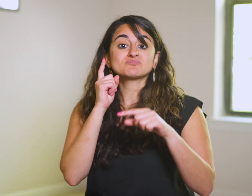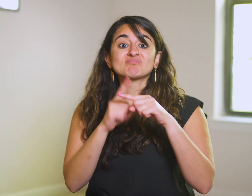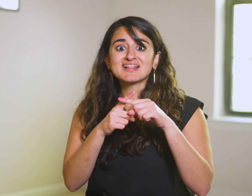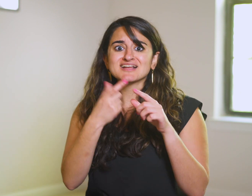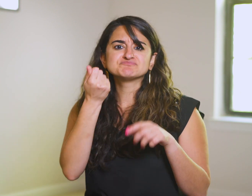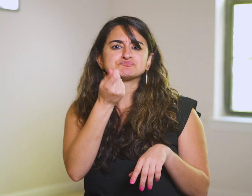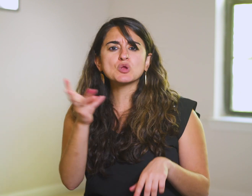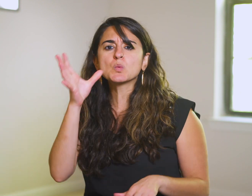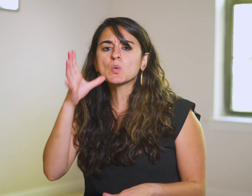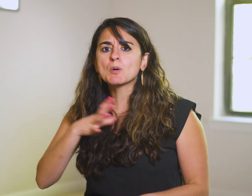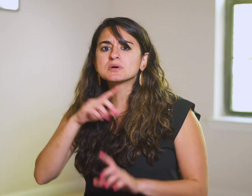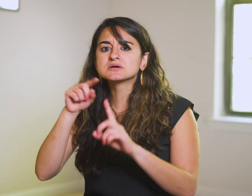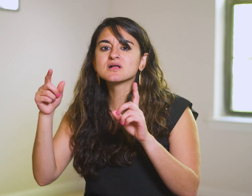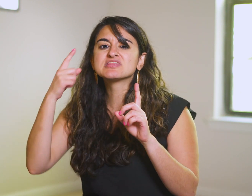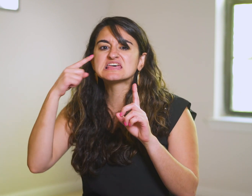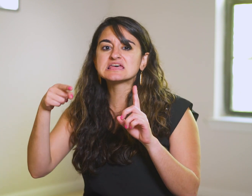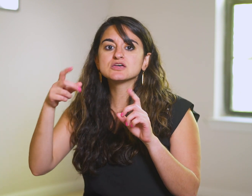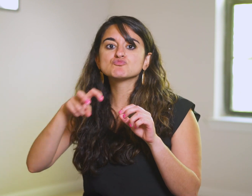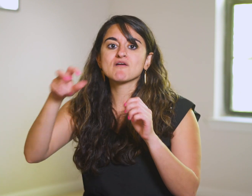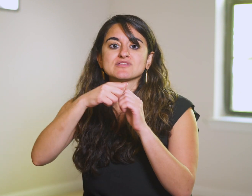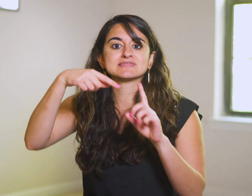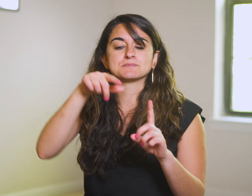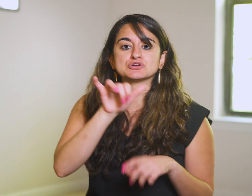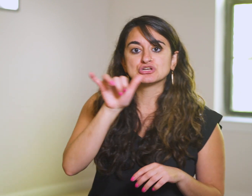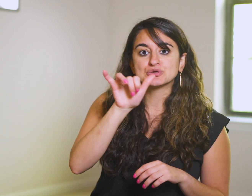there are a few women who likely travel with them too—